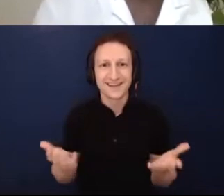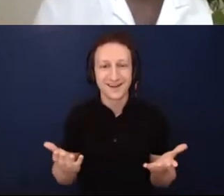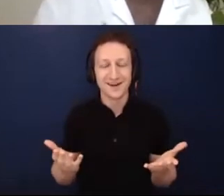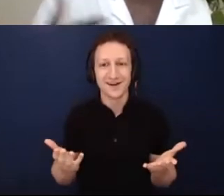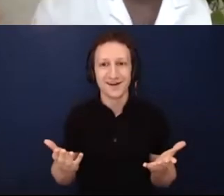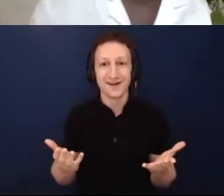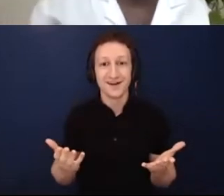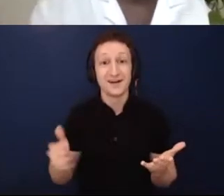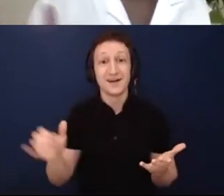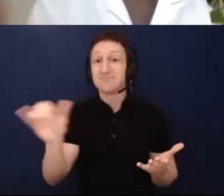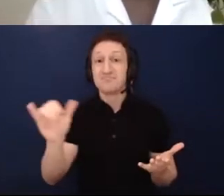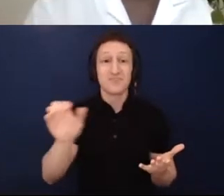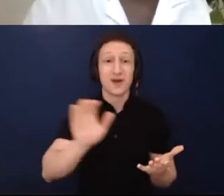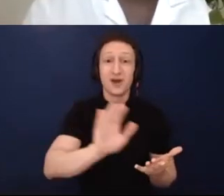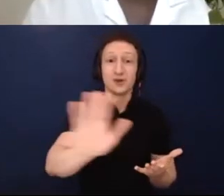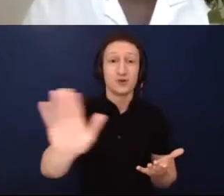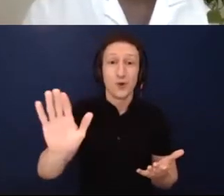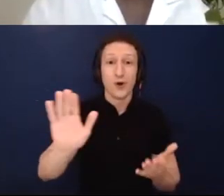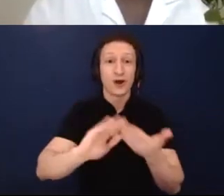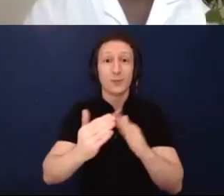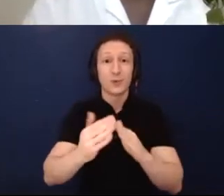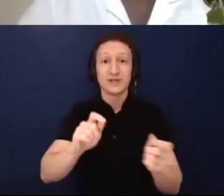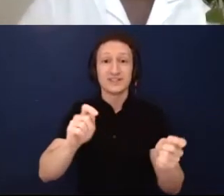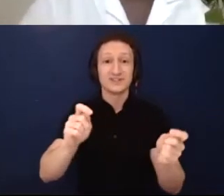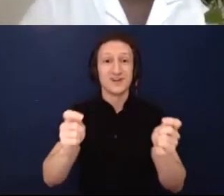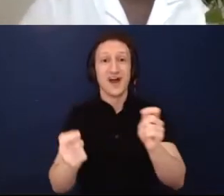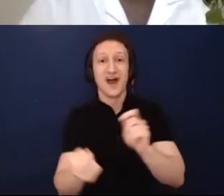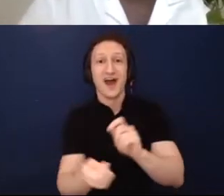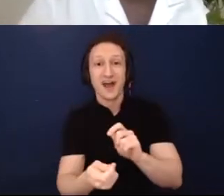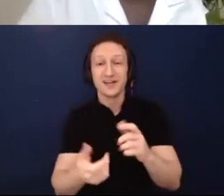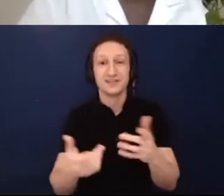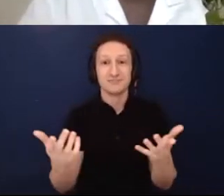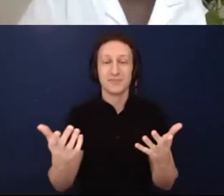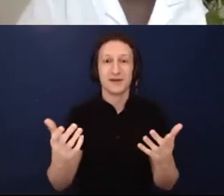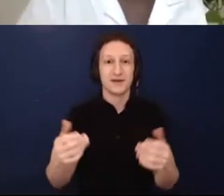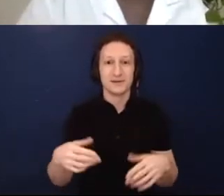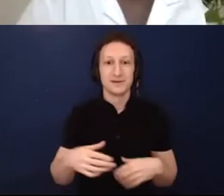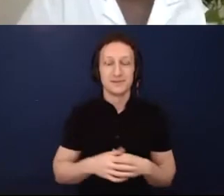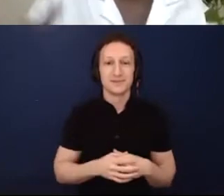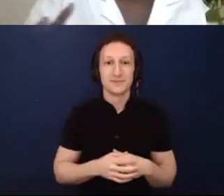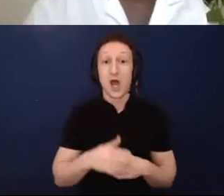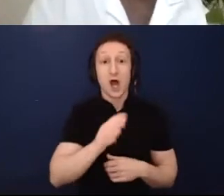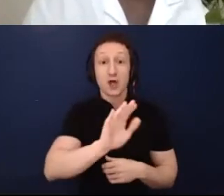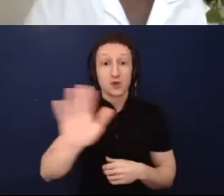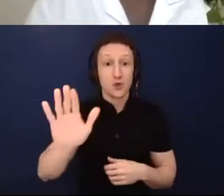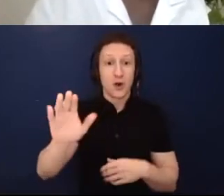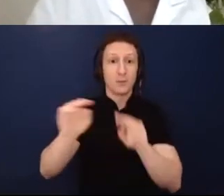now kind of passed the test of high art. So I'm excited about that.